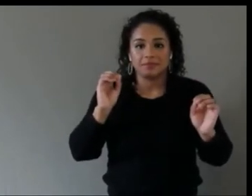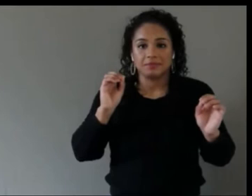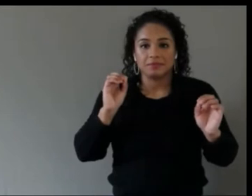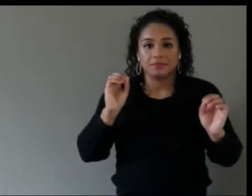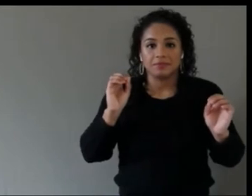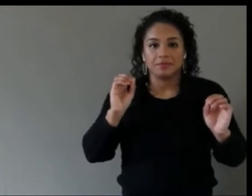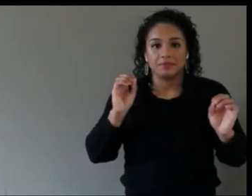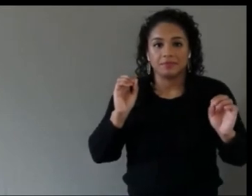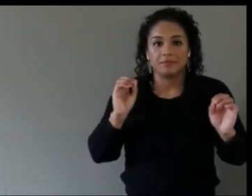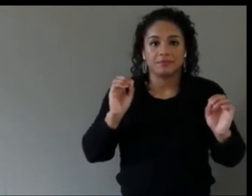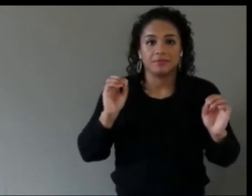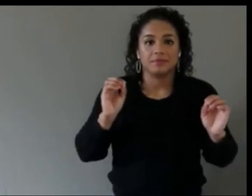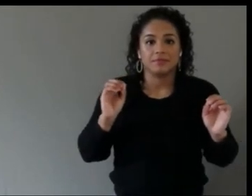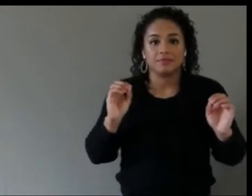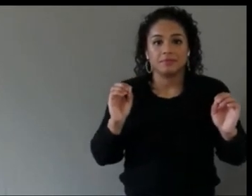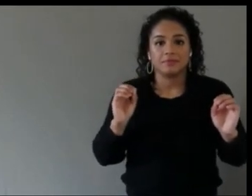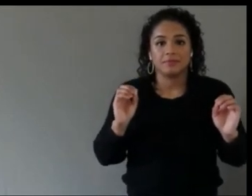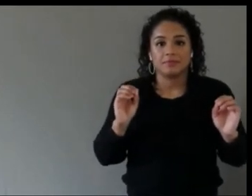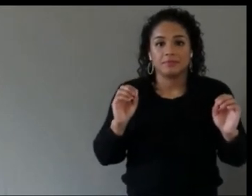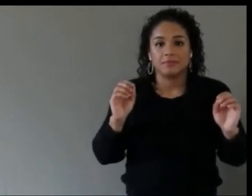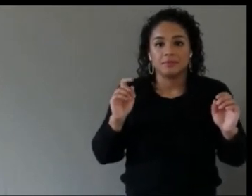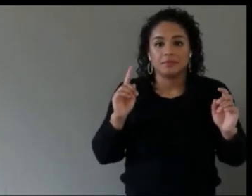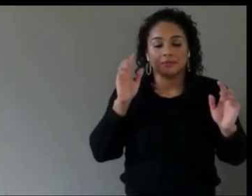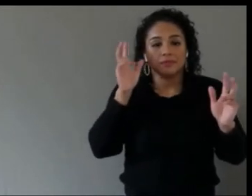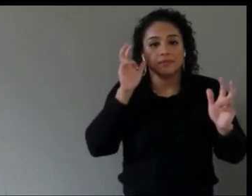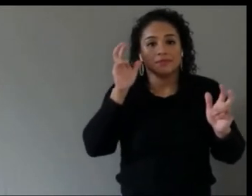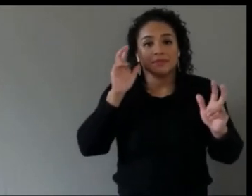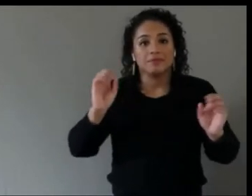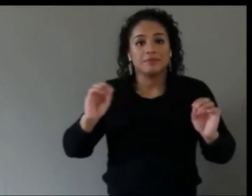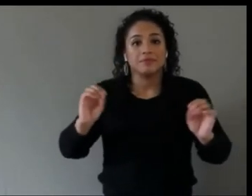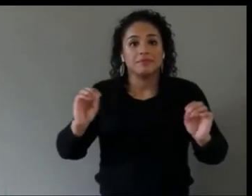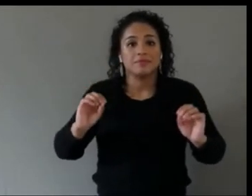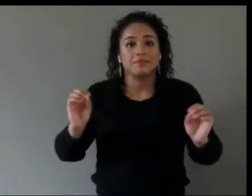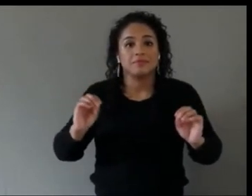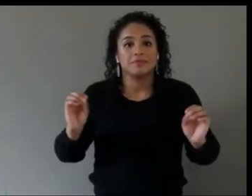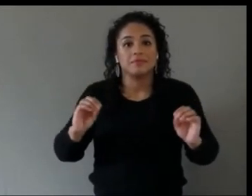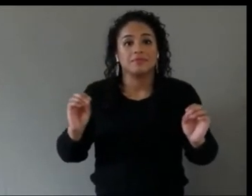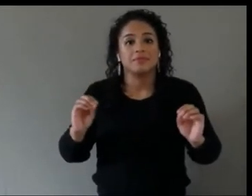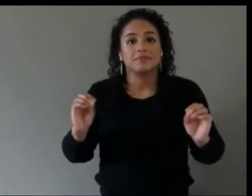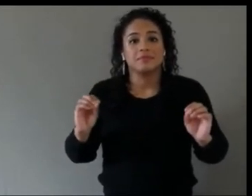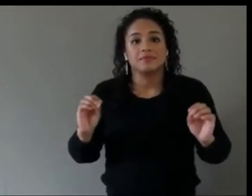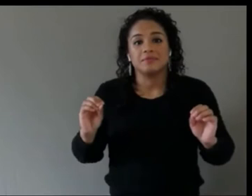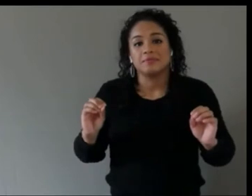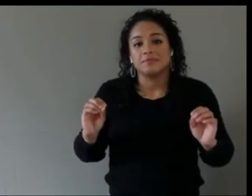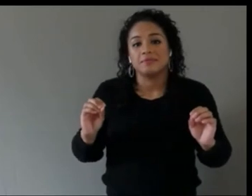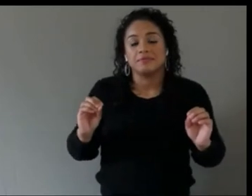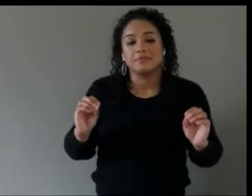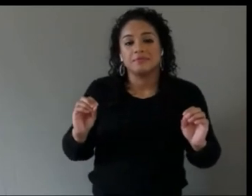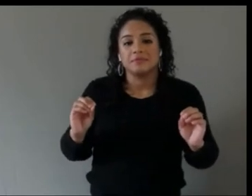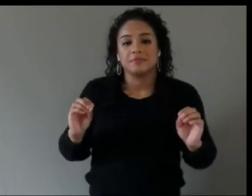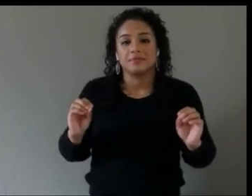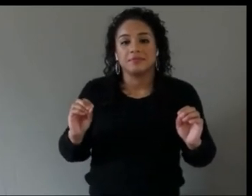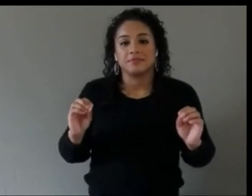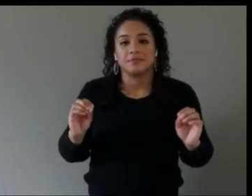I'll send it to Christine and then the other panelists can comment you would like.